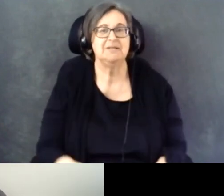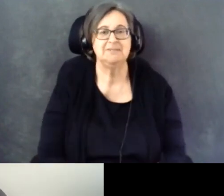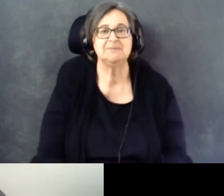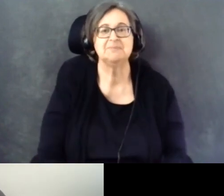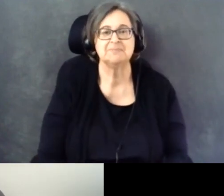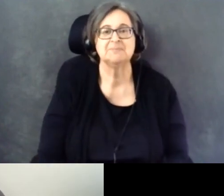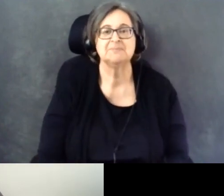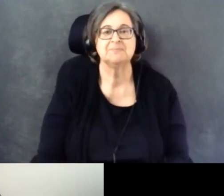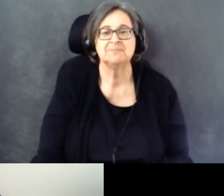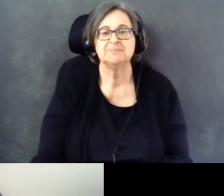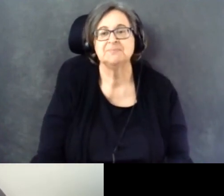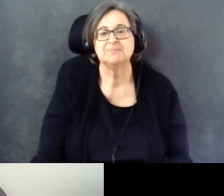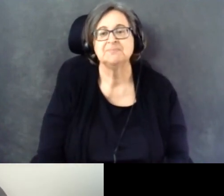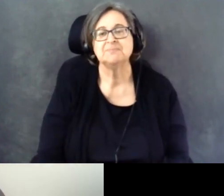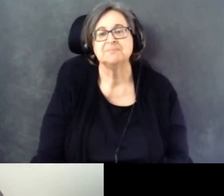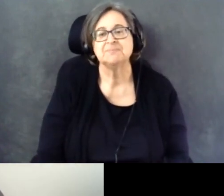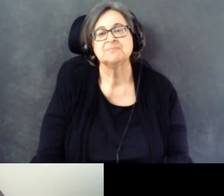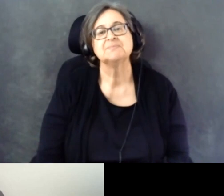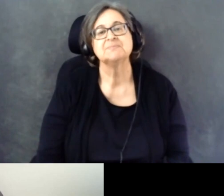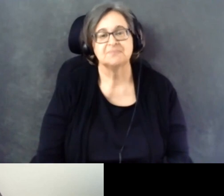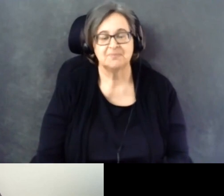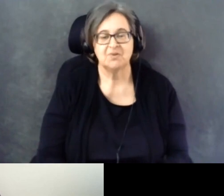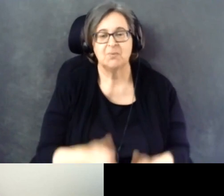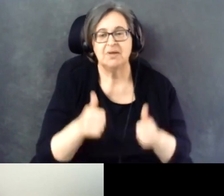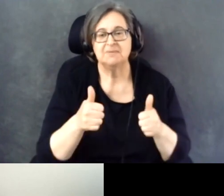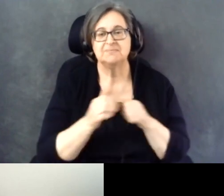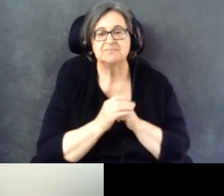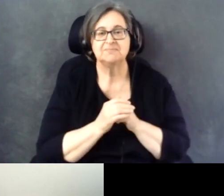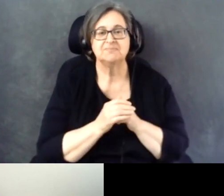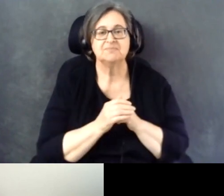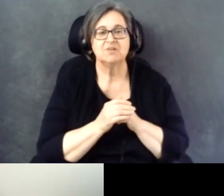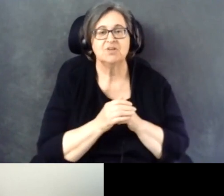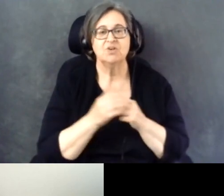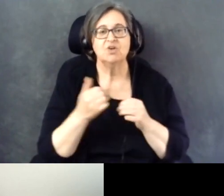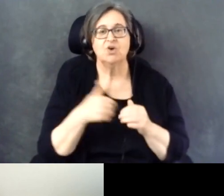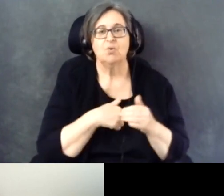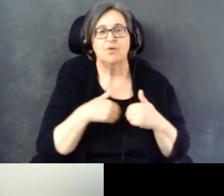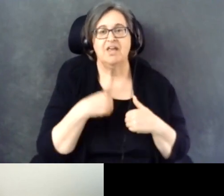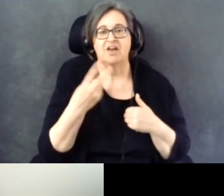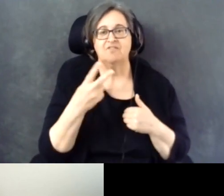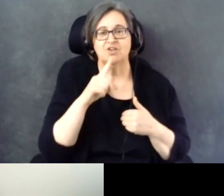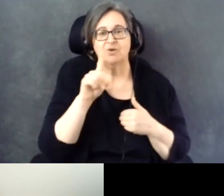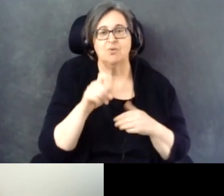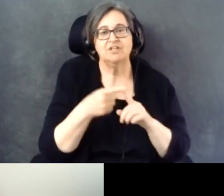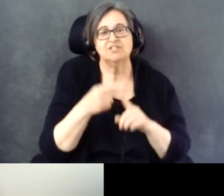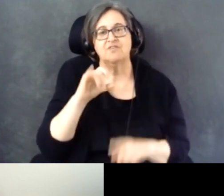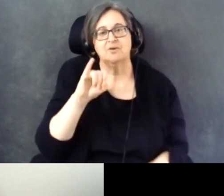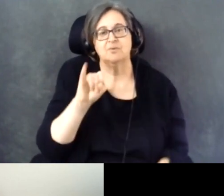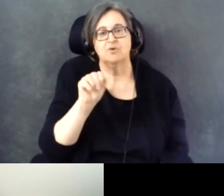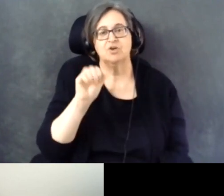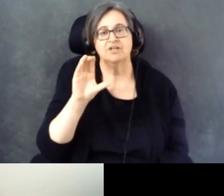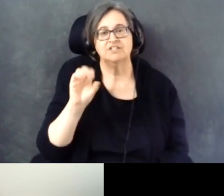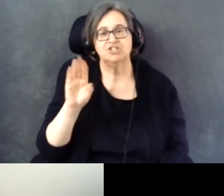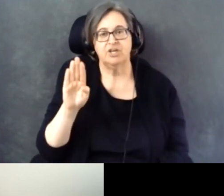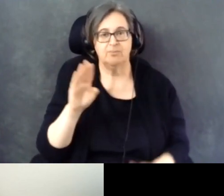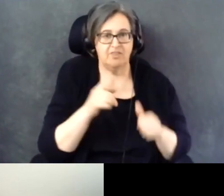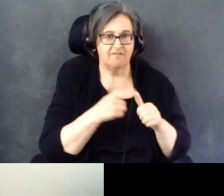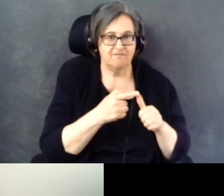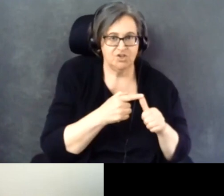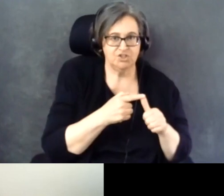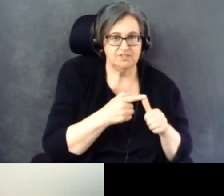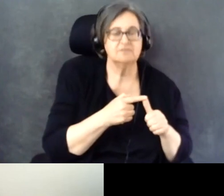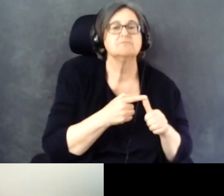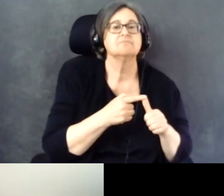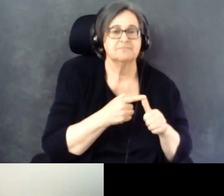So we have two questions from Jacob.